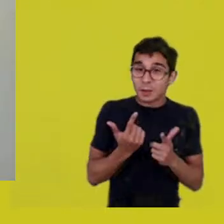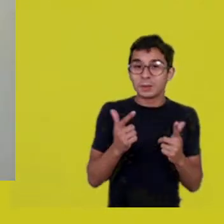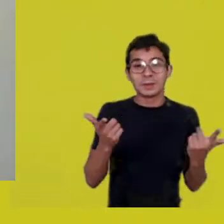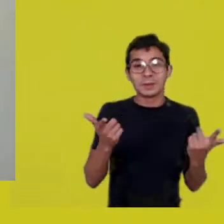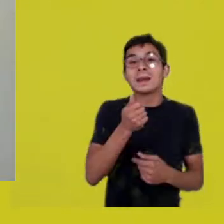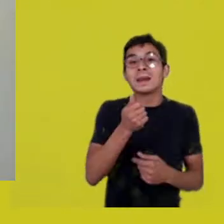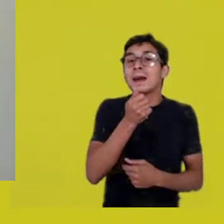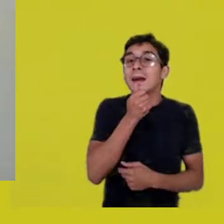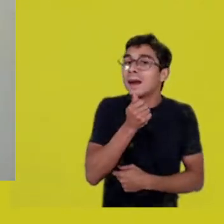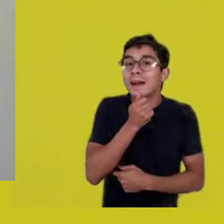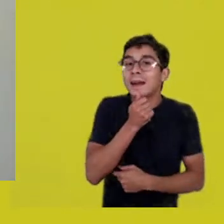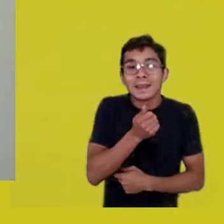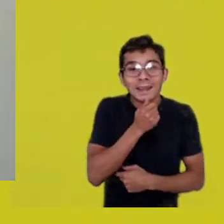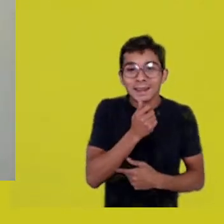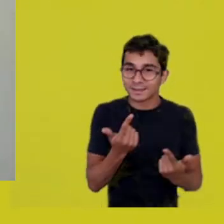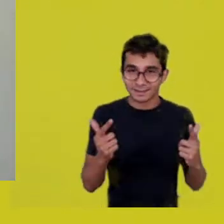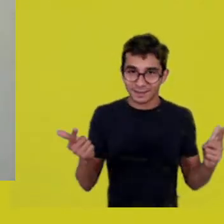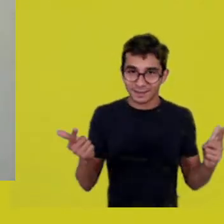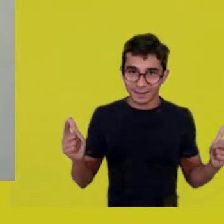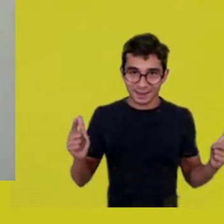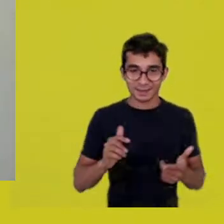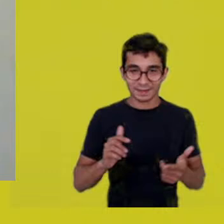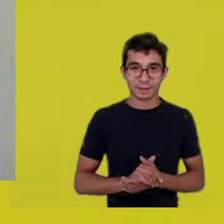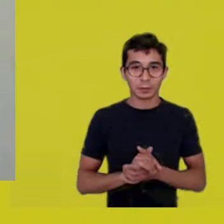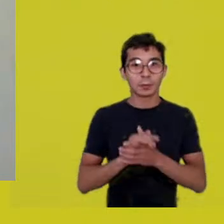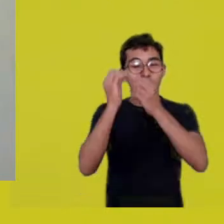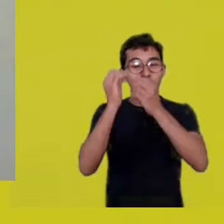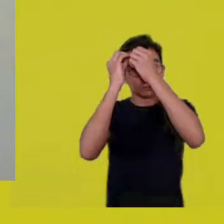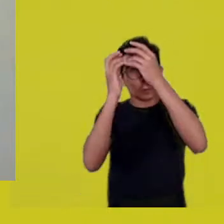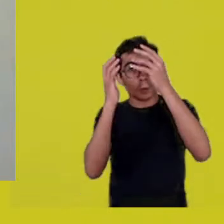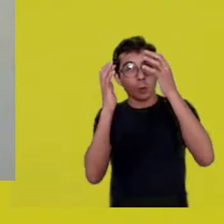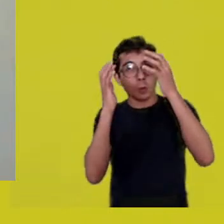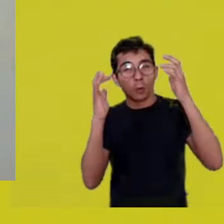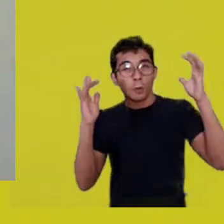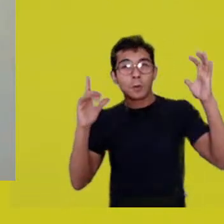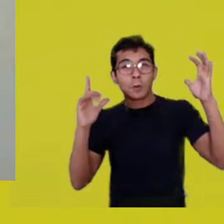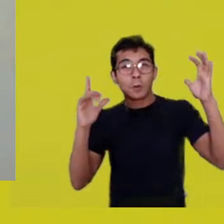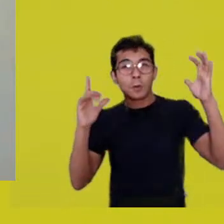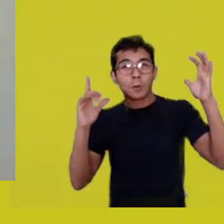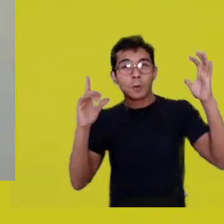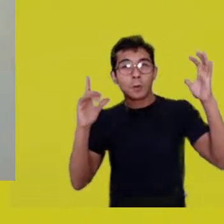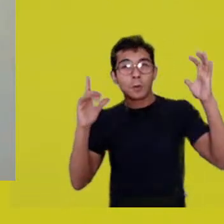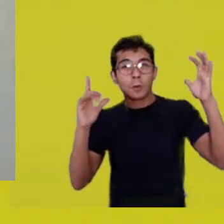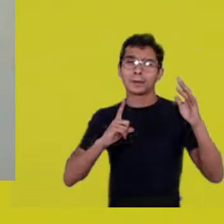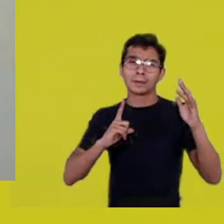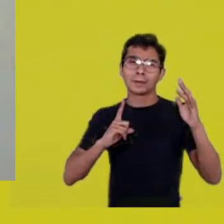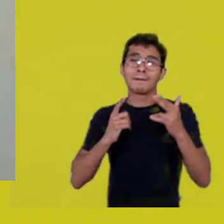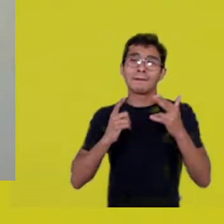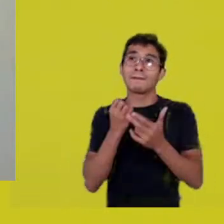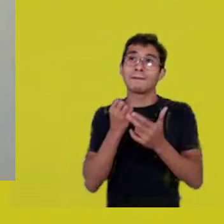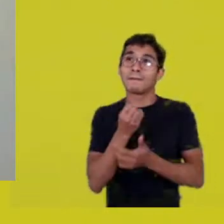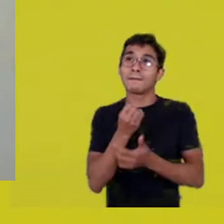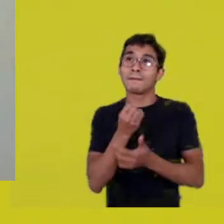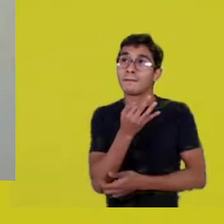It is in dreams that teachings, chants